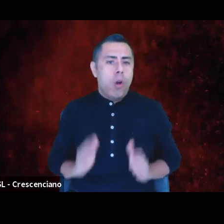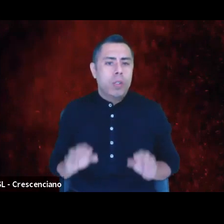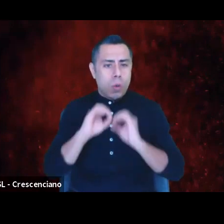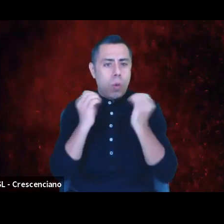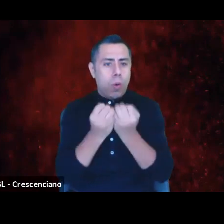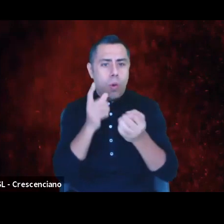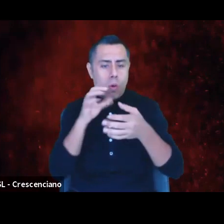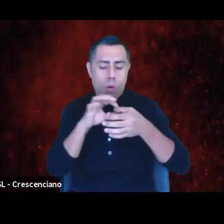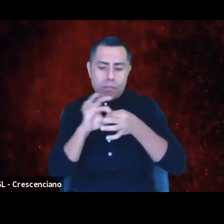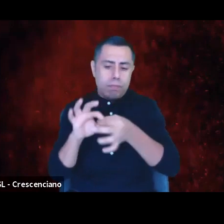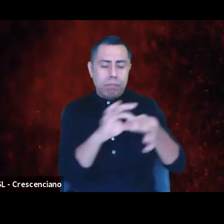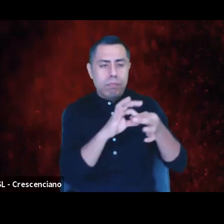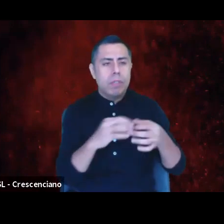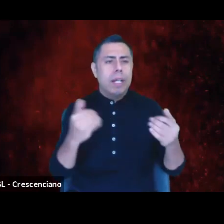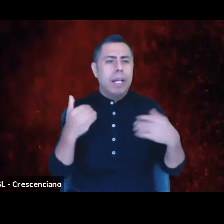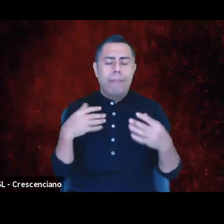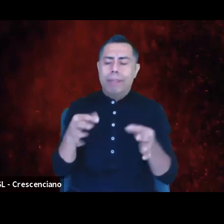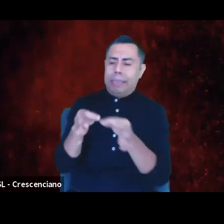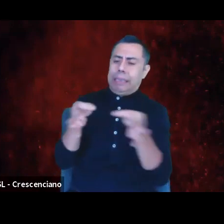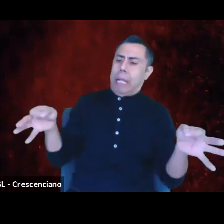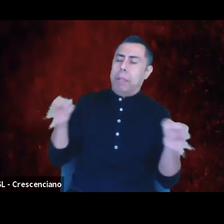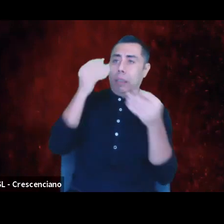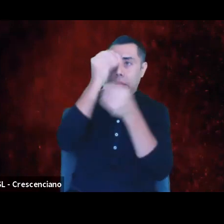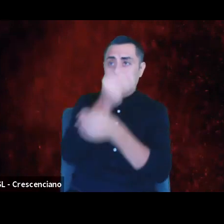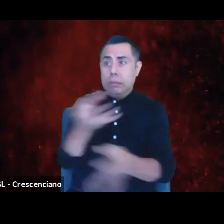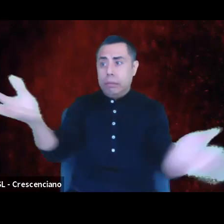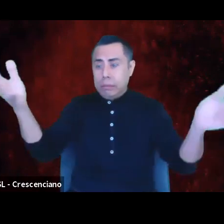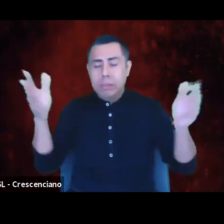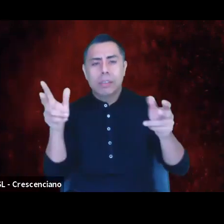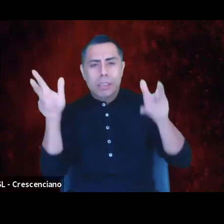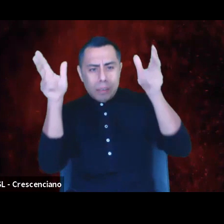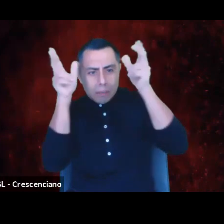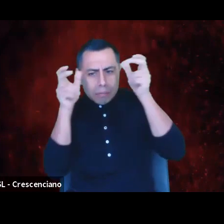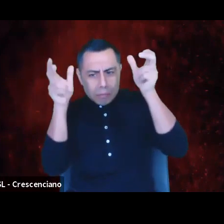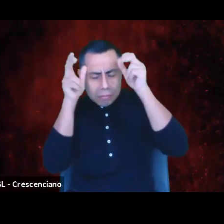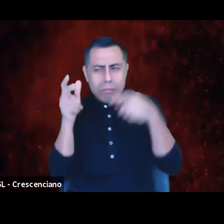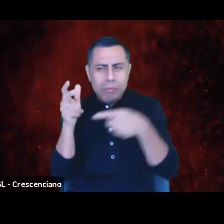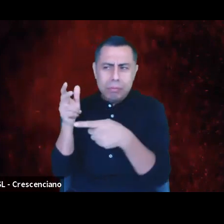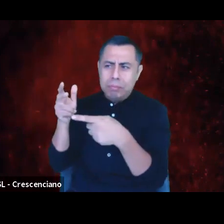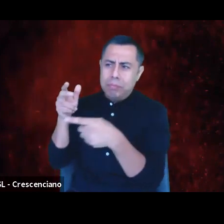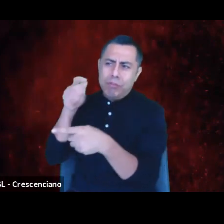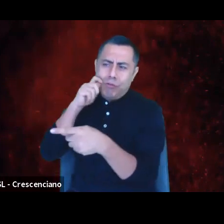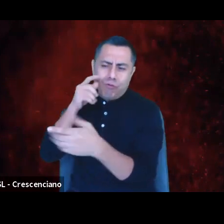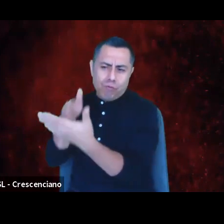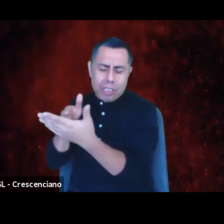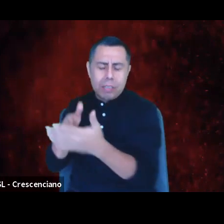and speak up about the evils of racism. And I've also seen my black colleagues begin to push back